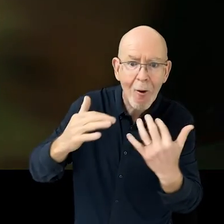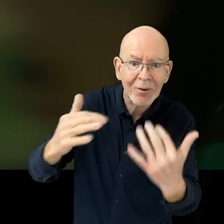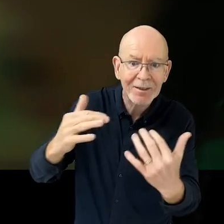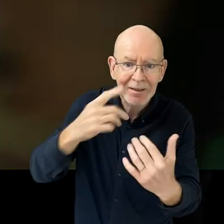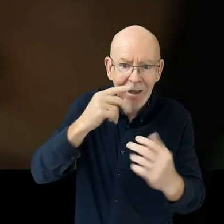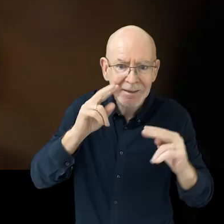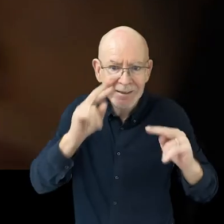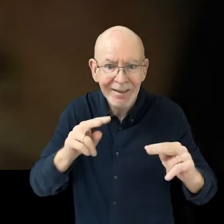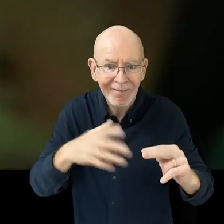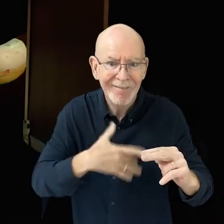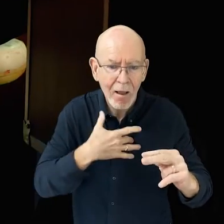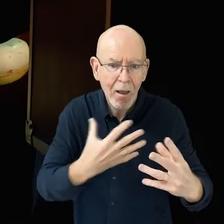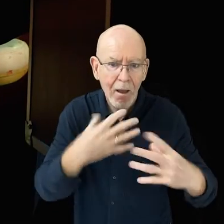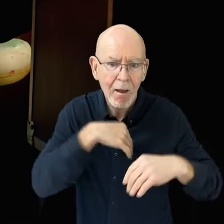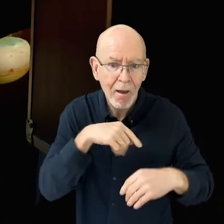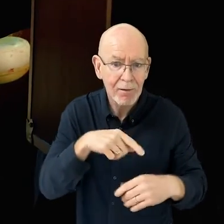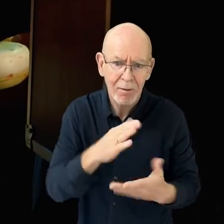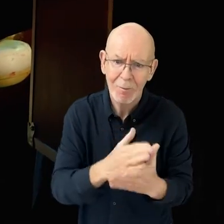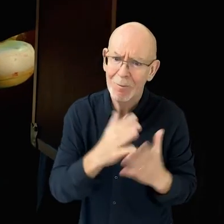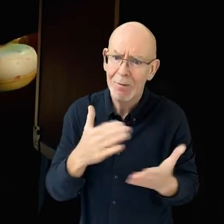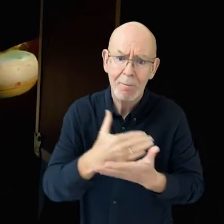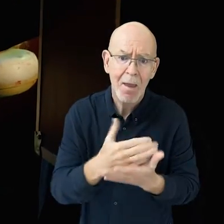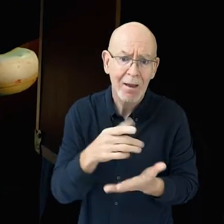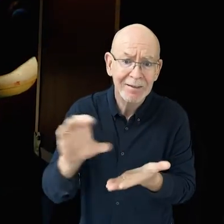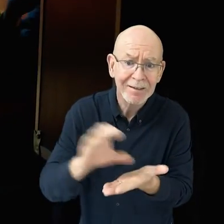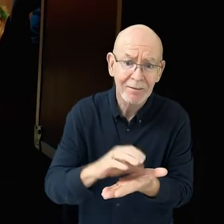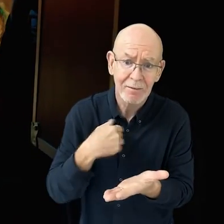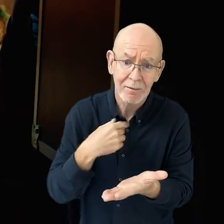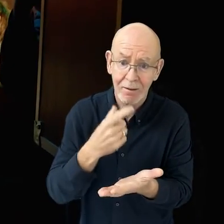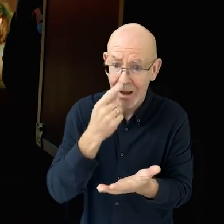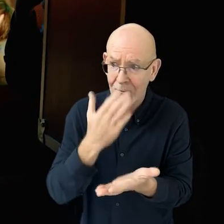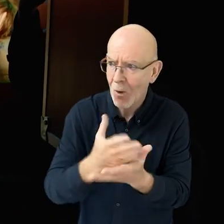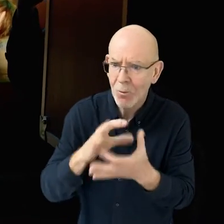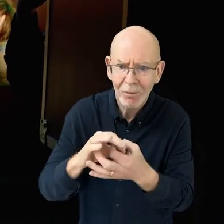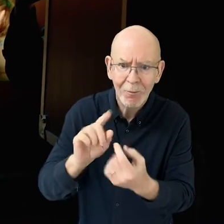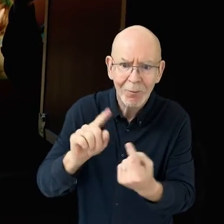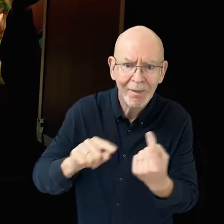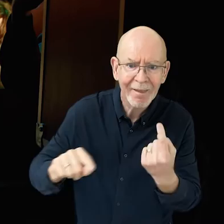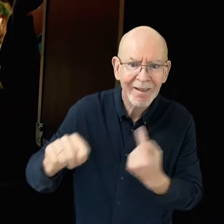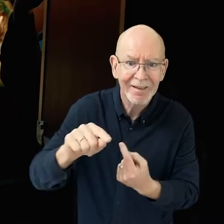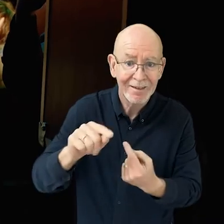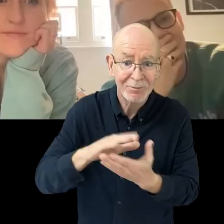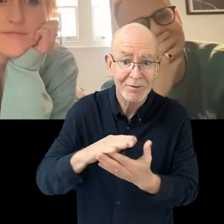through being able to receive their NFT. Also a huge part of being able to have the funding is that we actually get to work with people